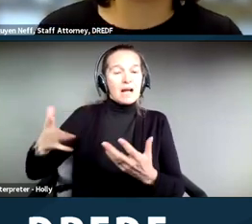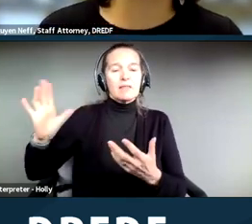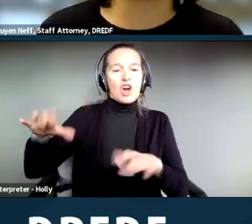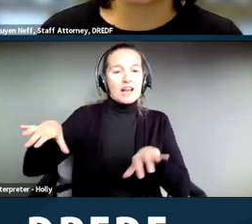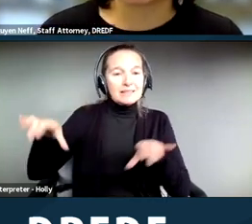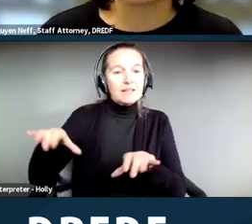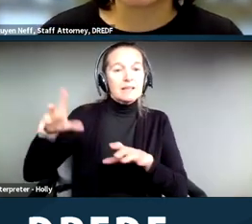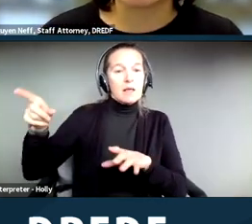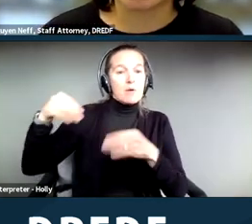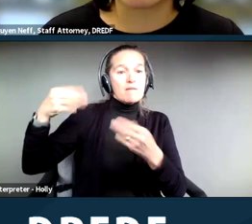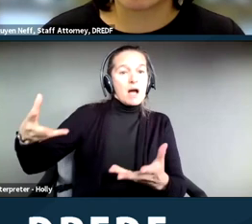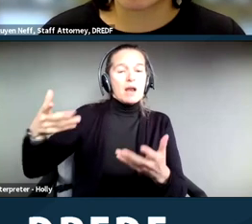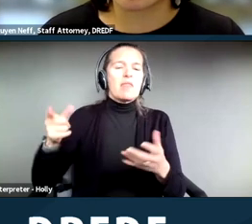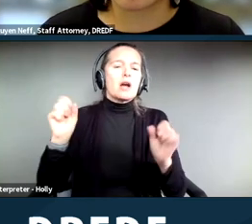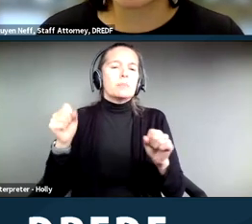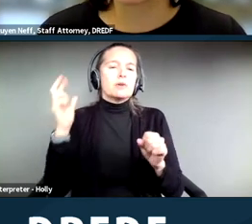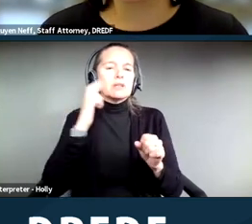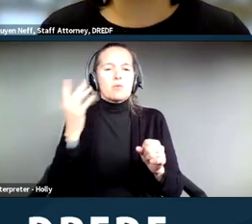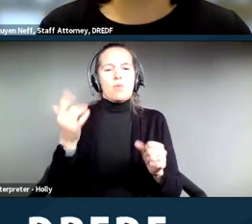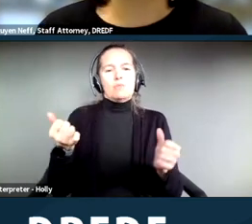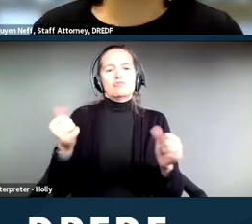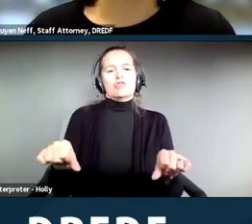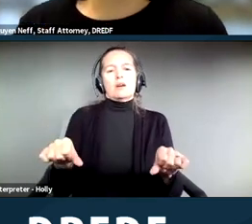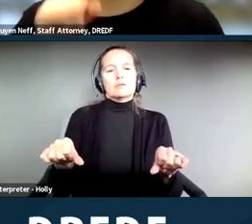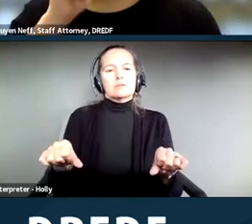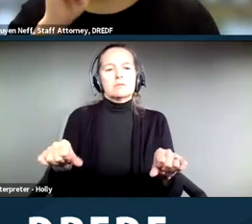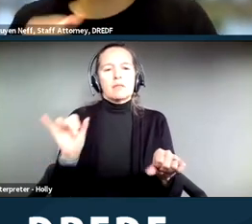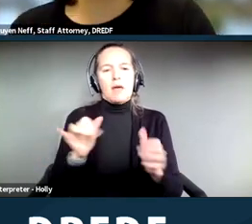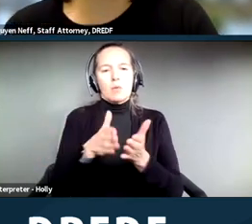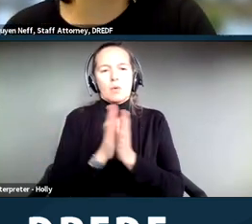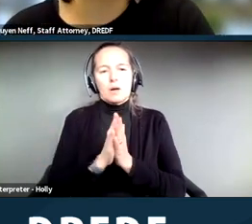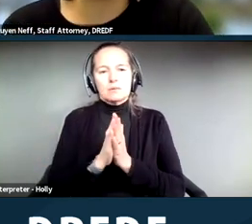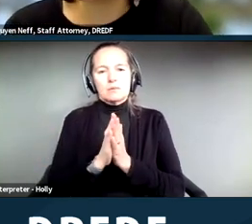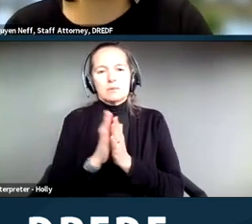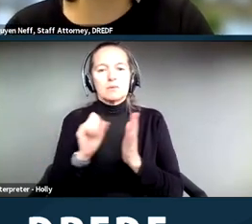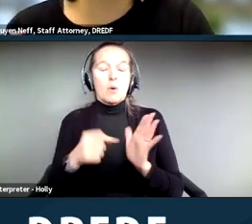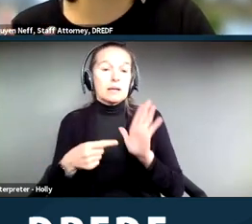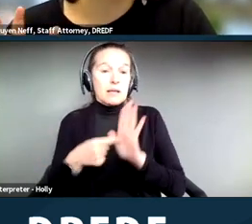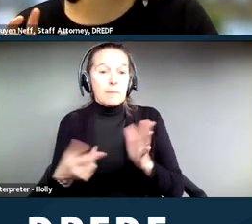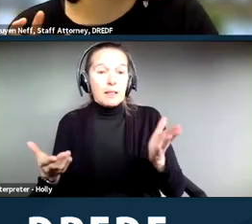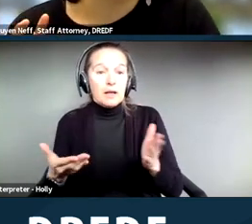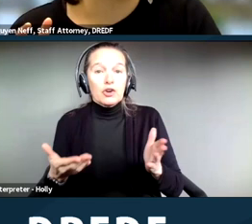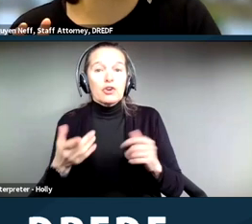rejecting a reasonable accommodation request. So the example I provided here is, you know, there